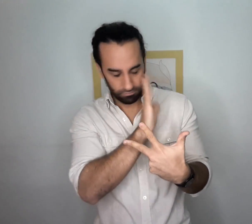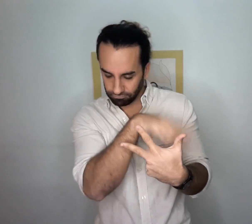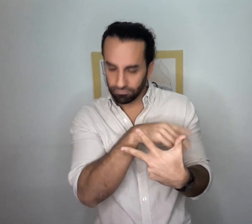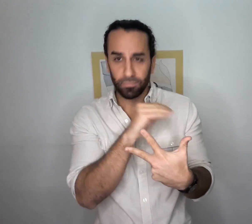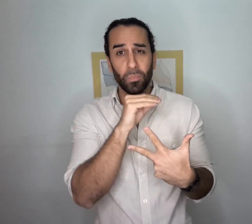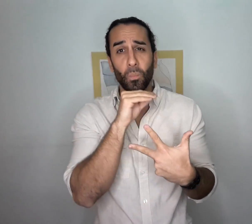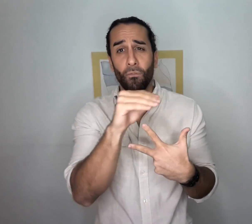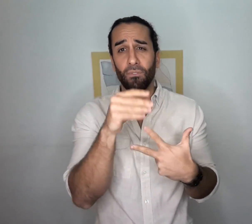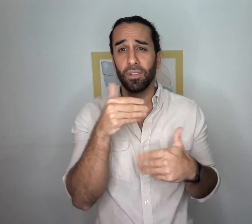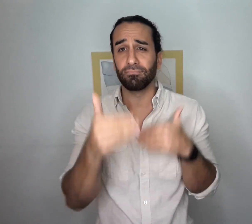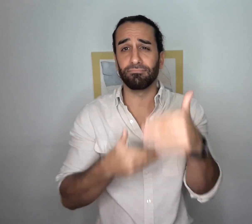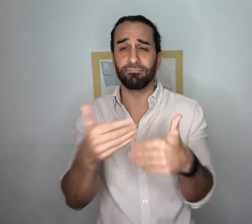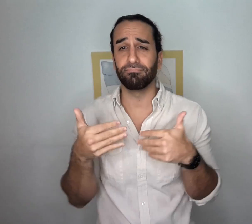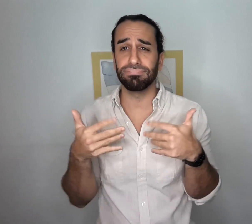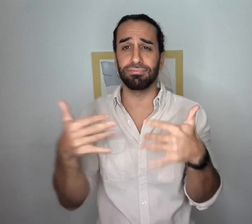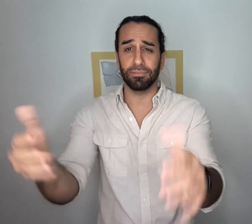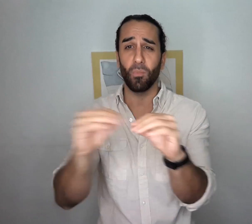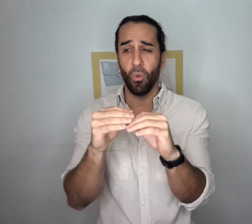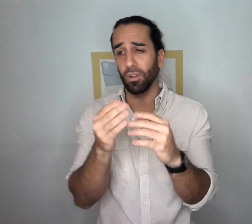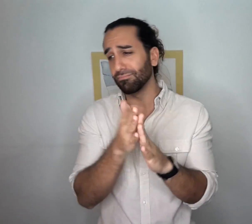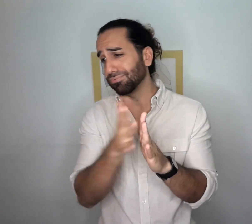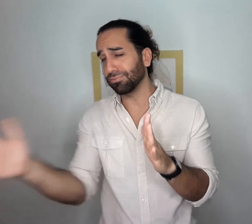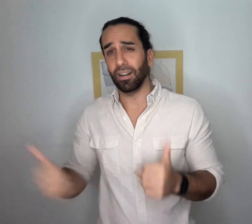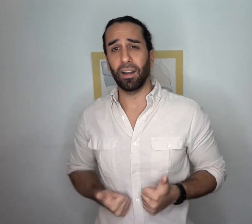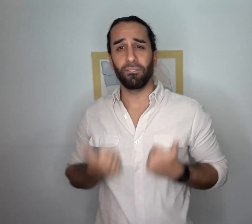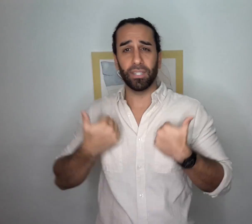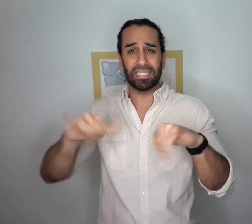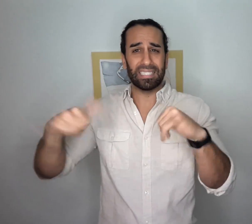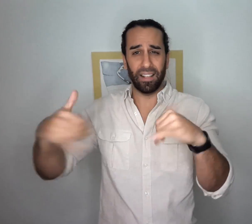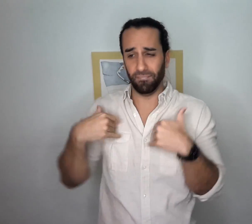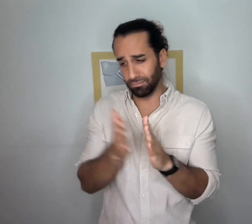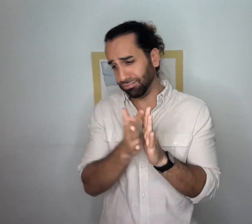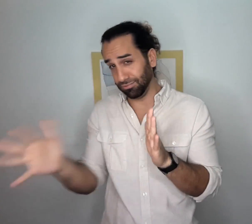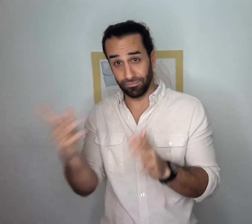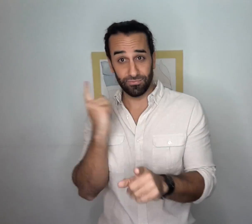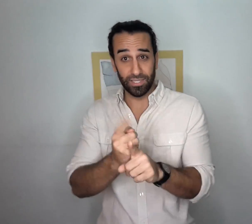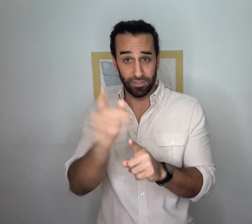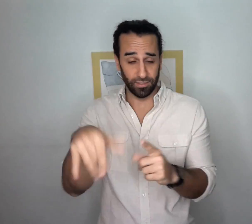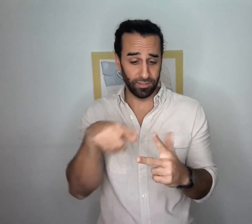and move forward. Because we still have lots of life left to live.